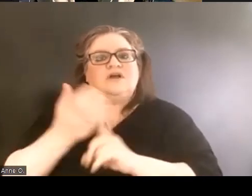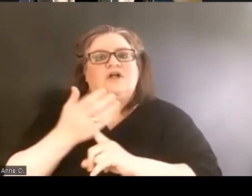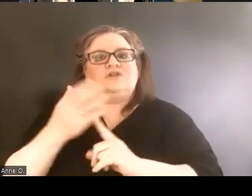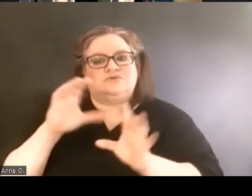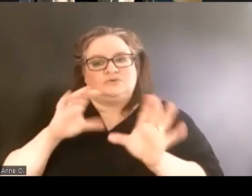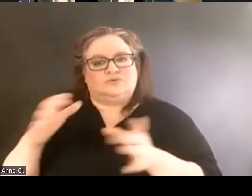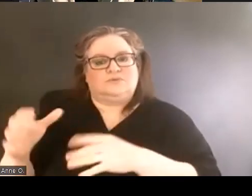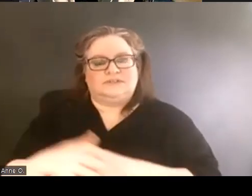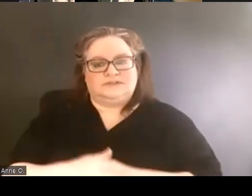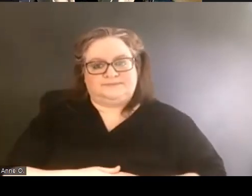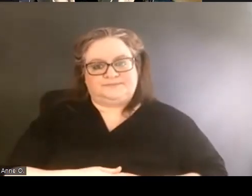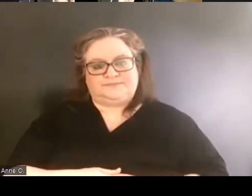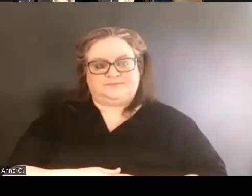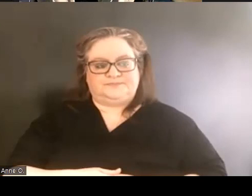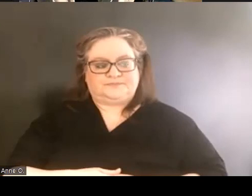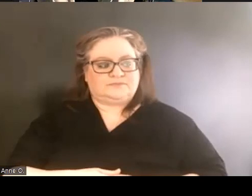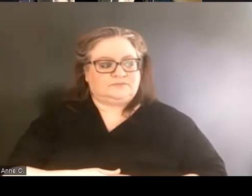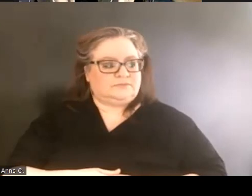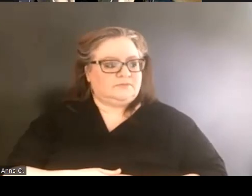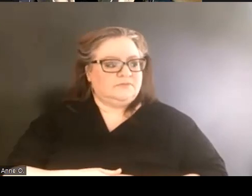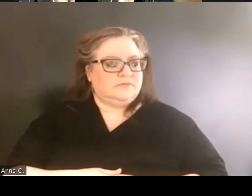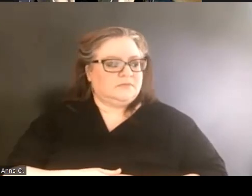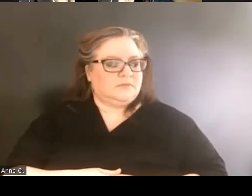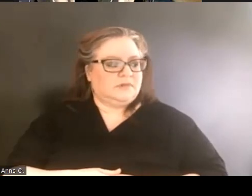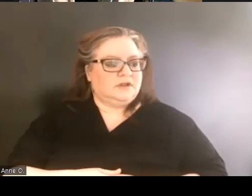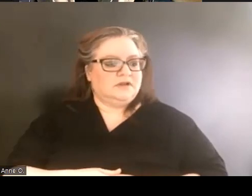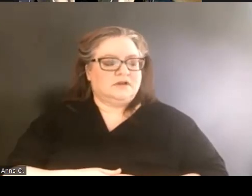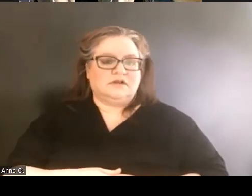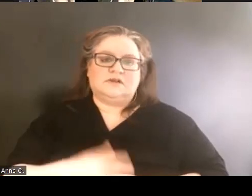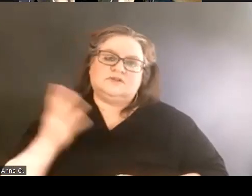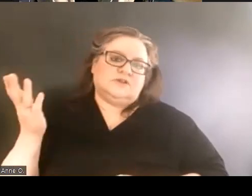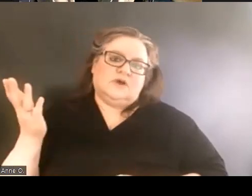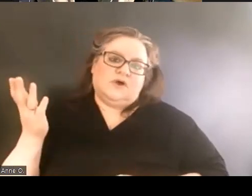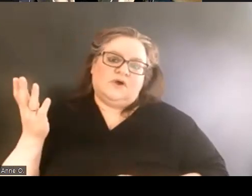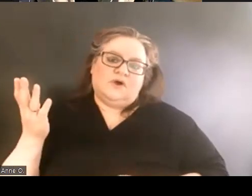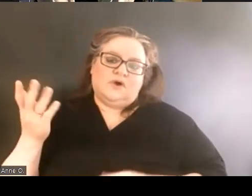So when I started at Cal,